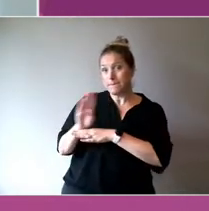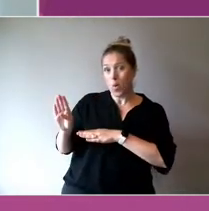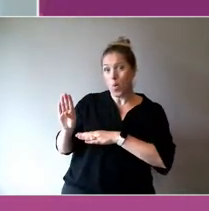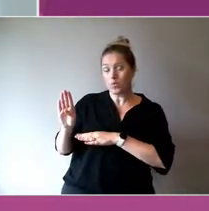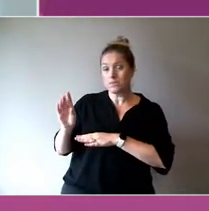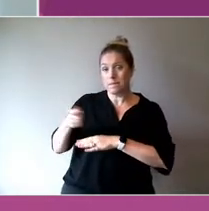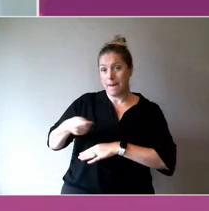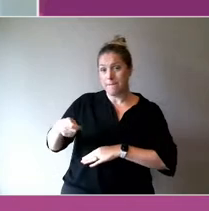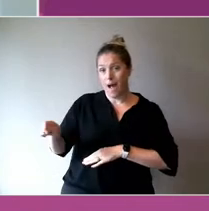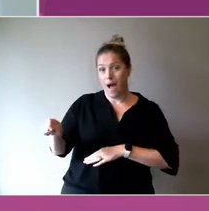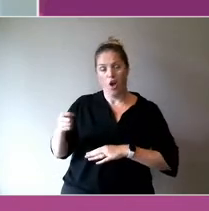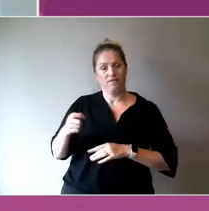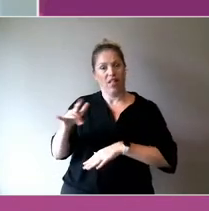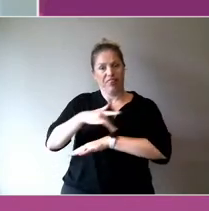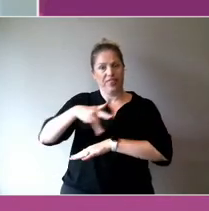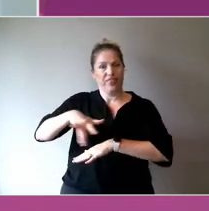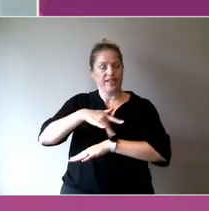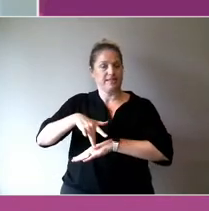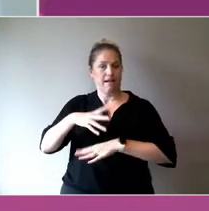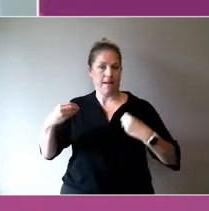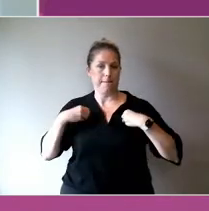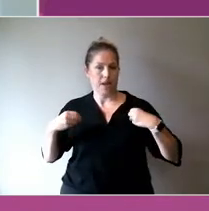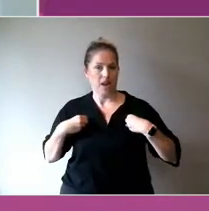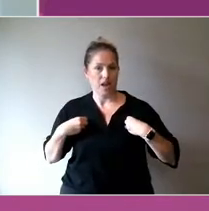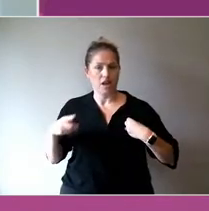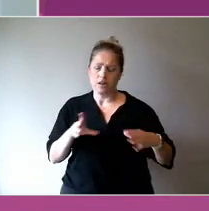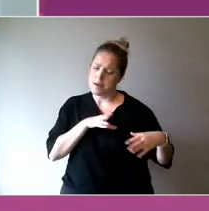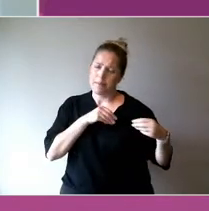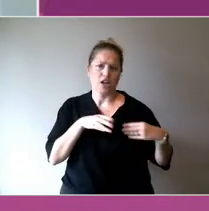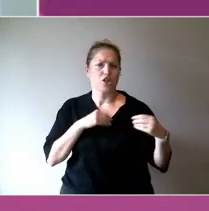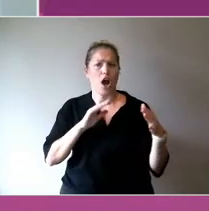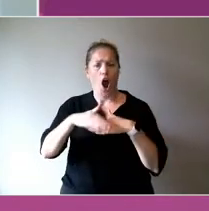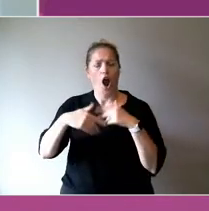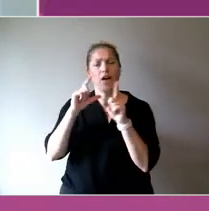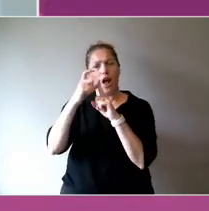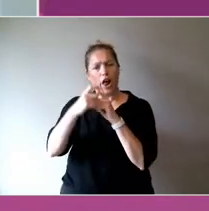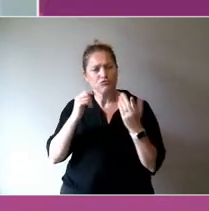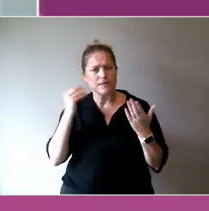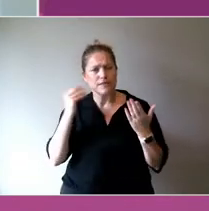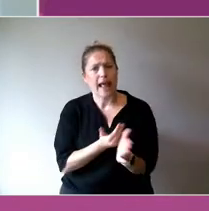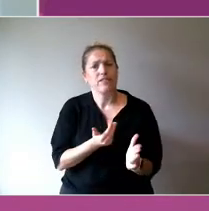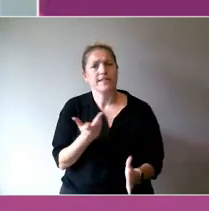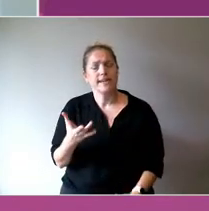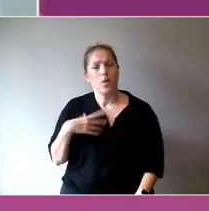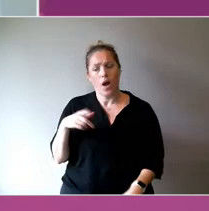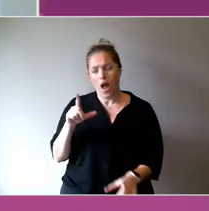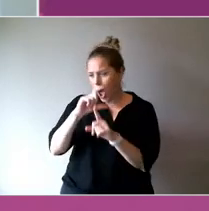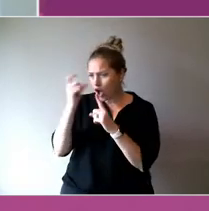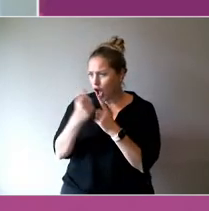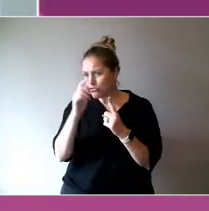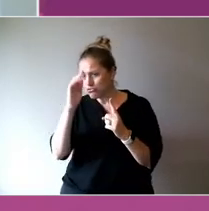company. She's passionate about cultural safety, the cultural and environmental determinants of health and karaoke.